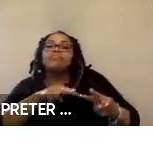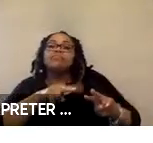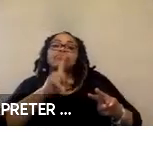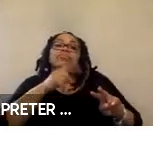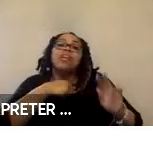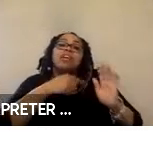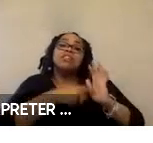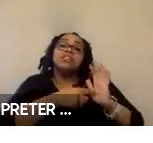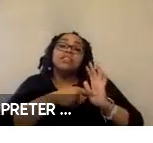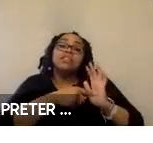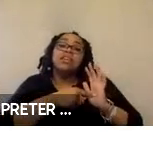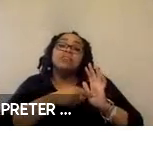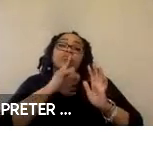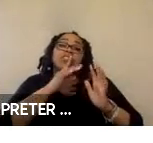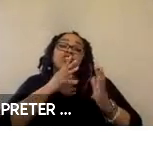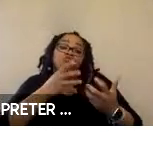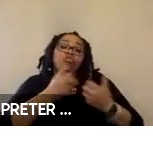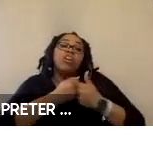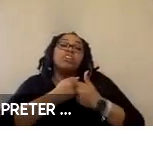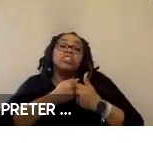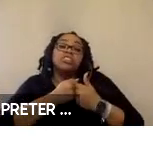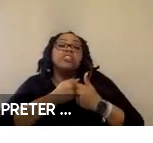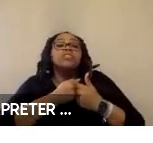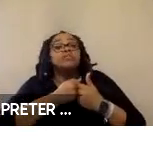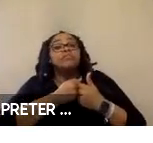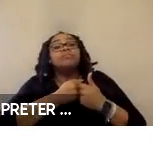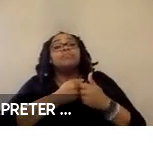the frontal crash conditions. So, the main thing we are trying to figure out is what